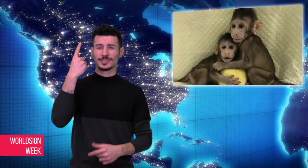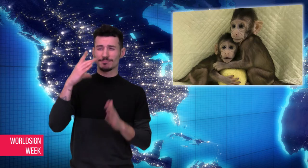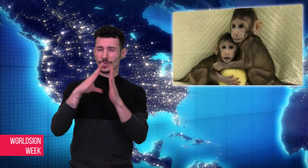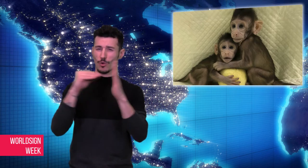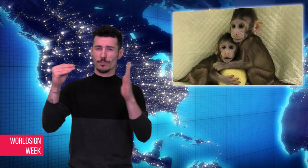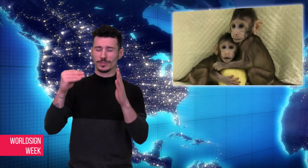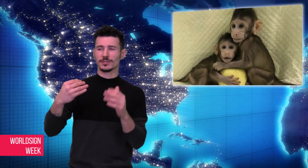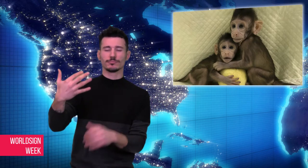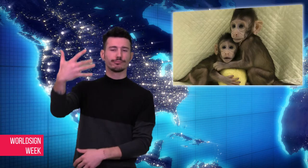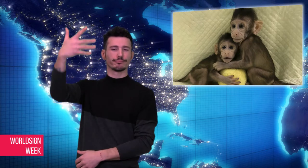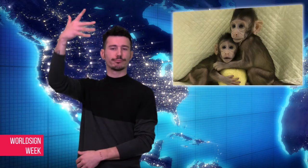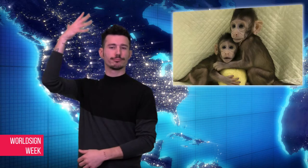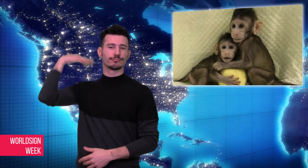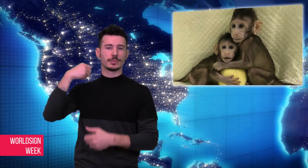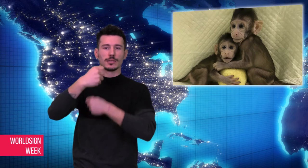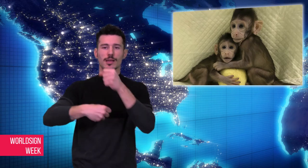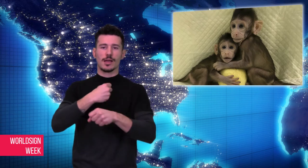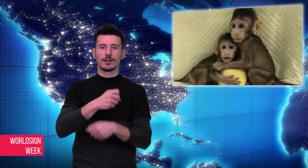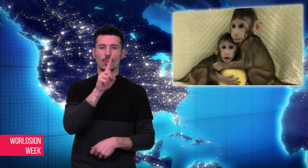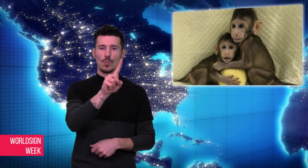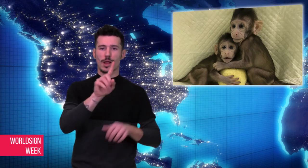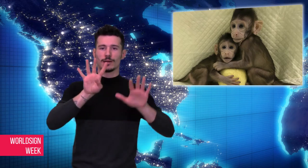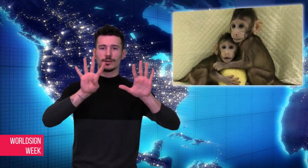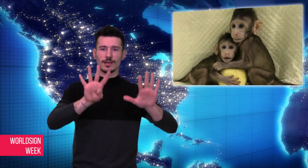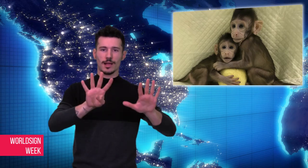dogs, cats, pigs, and cows have been